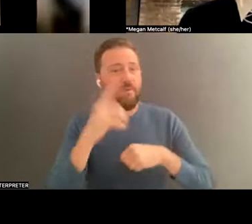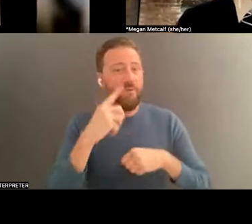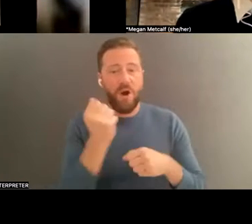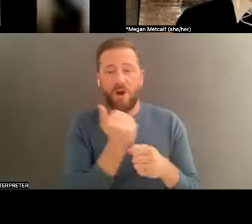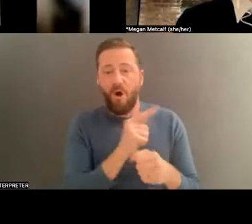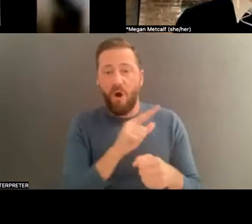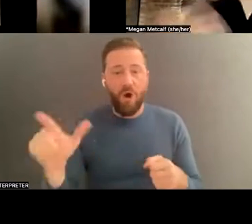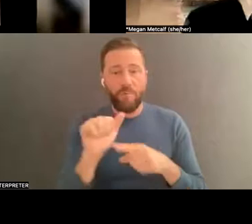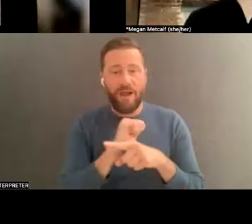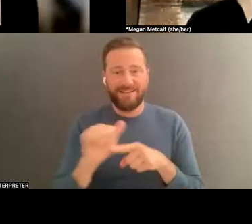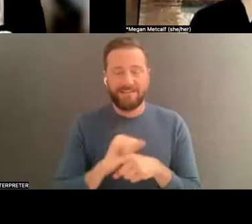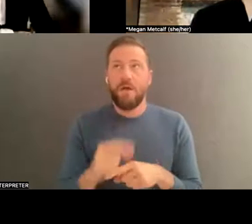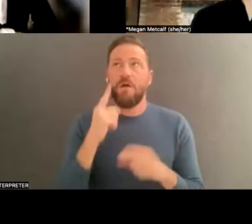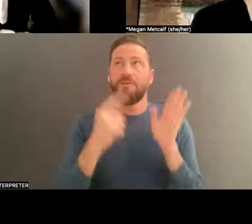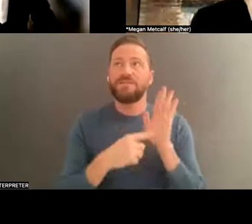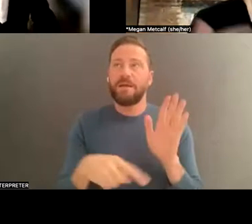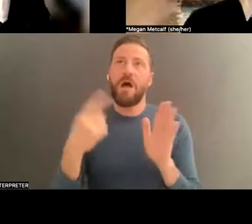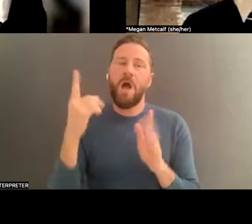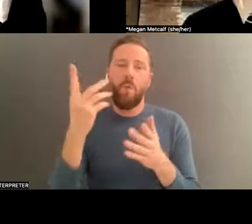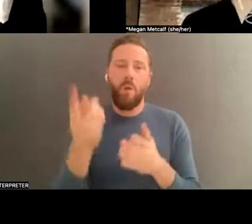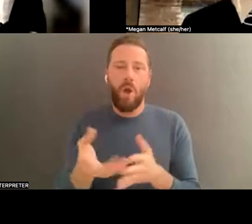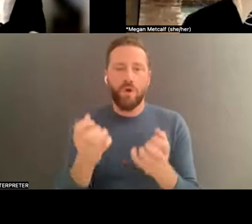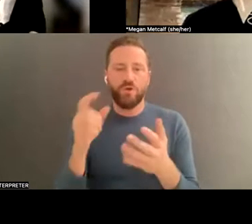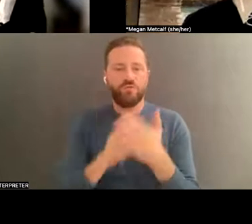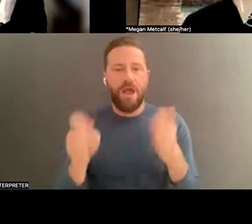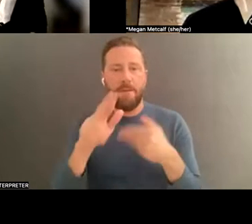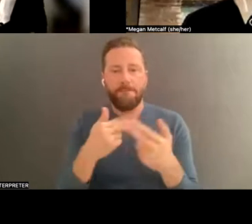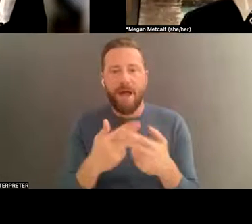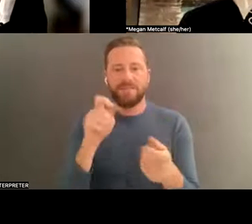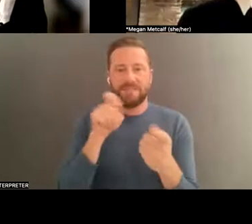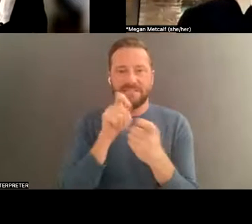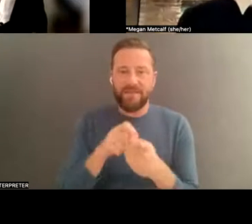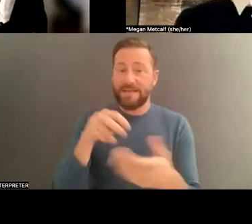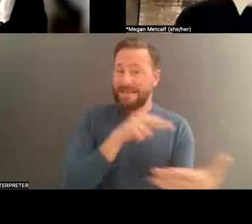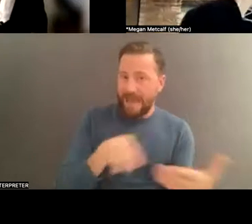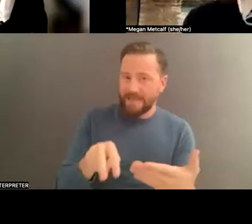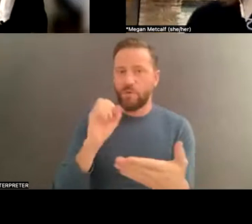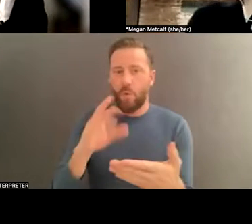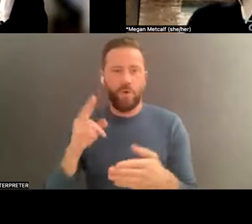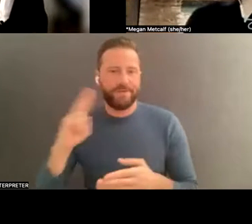ing to write about a certain dance, a certain historical event, and if the choreographer is not willing to make